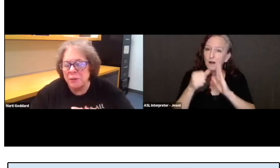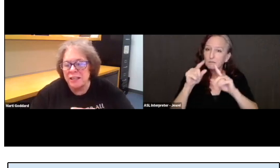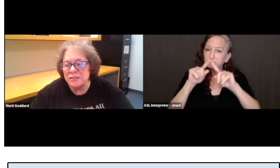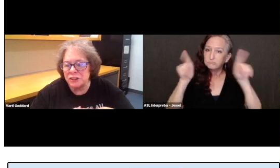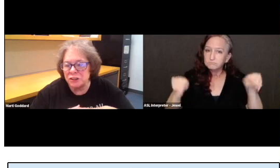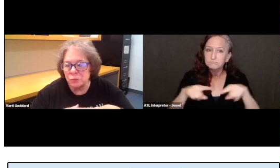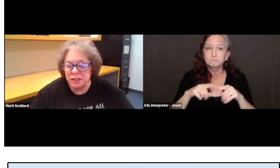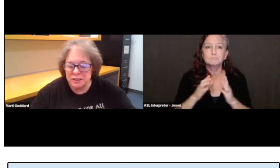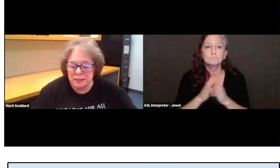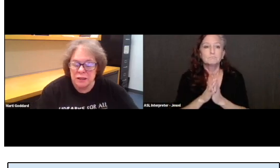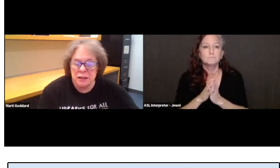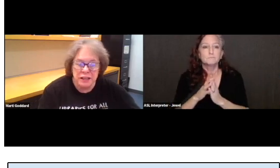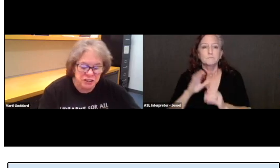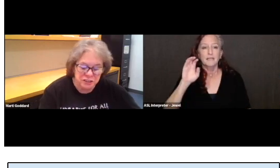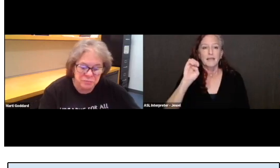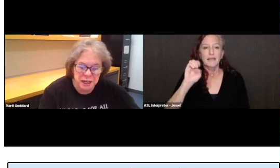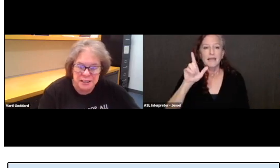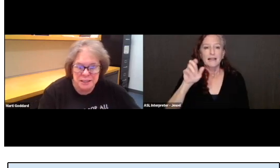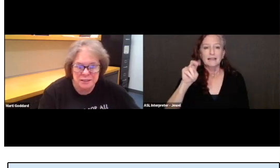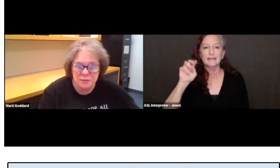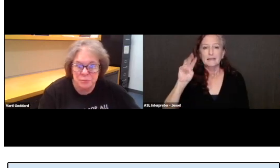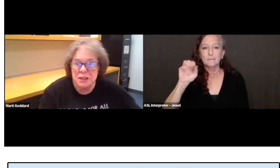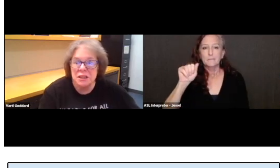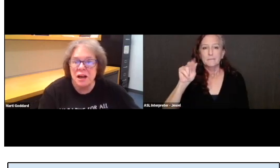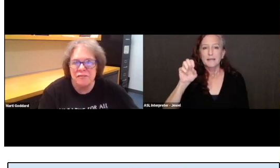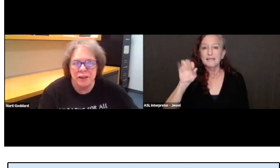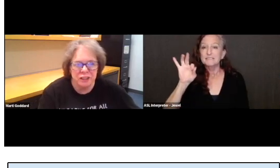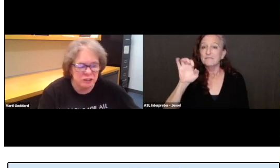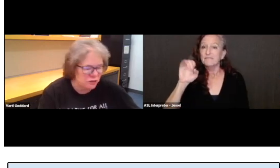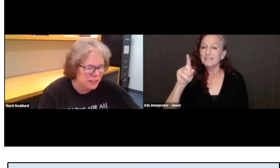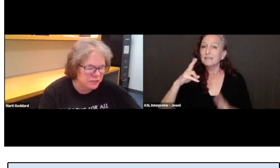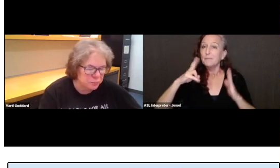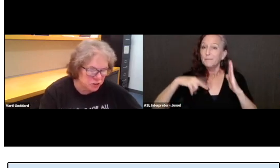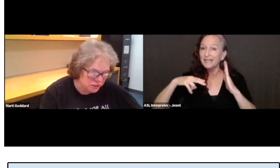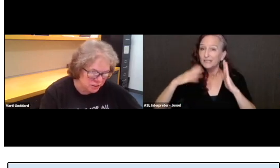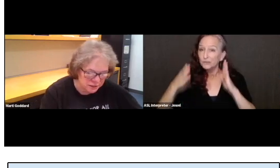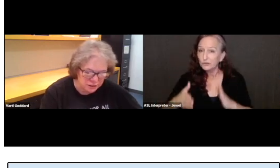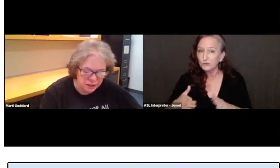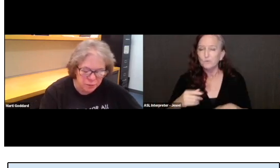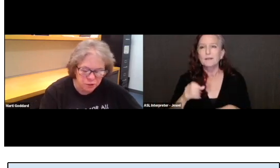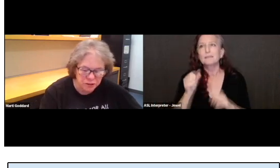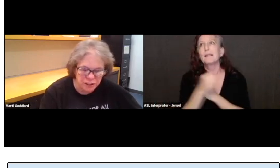in Mansfield was a collection of paintings. So, we love having those exhibitions in the library.